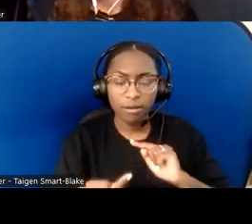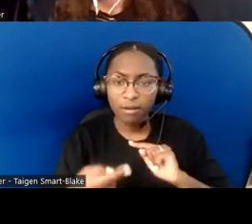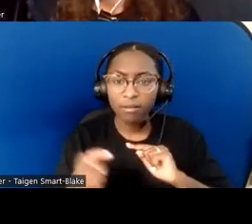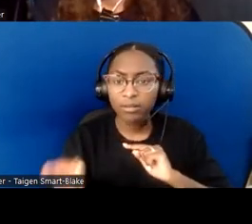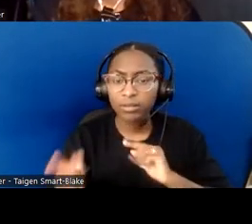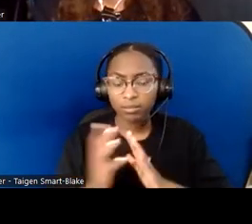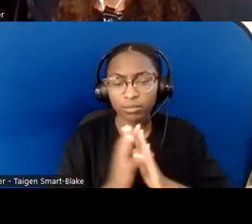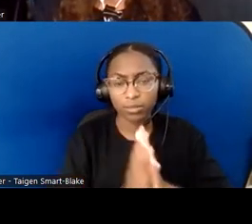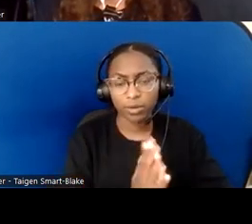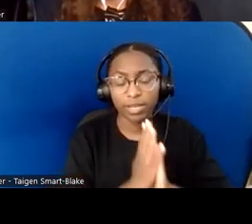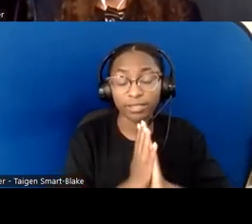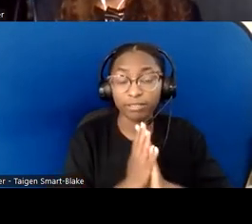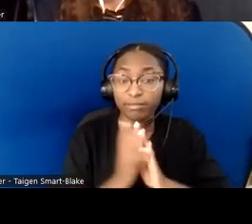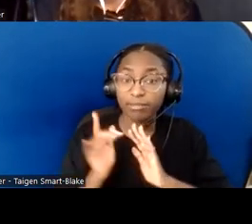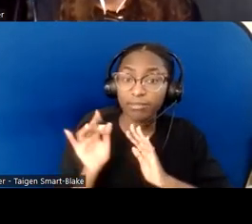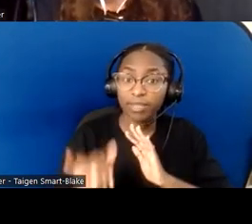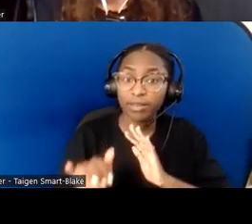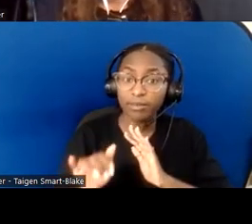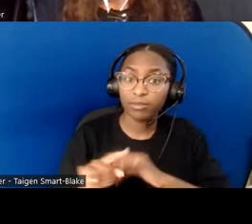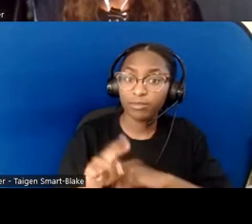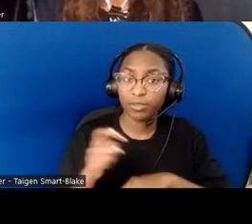and take initiative and feel